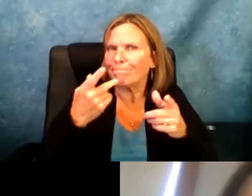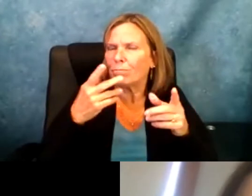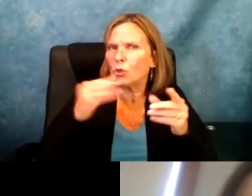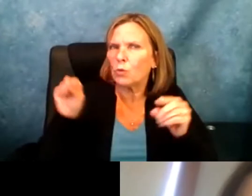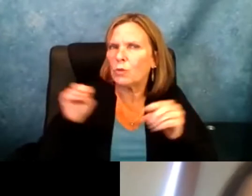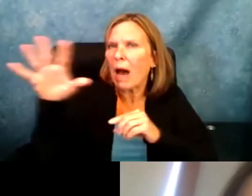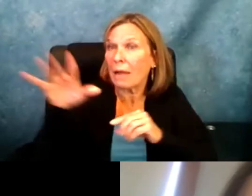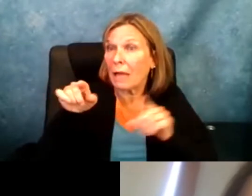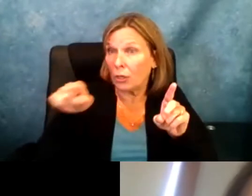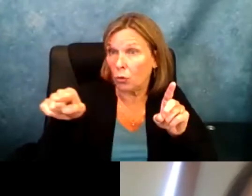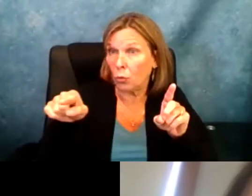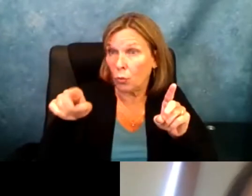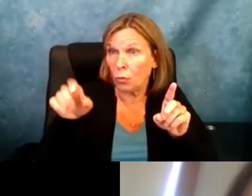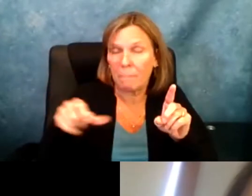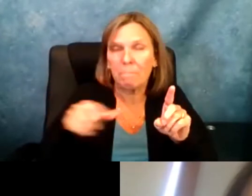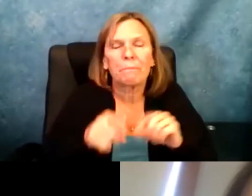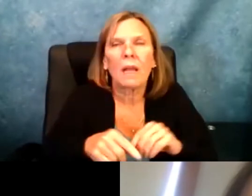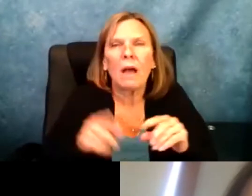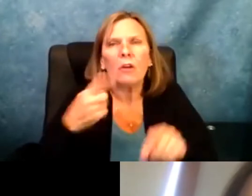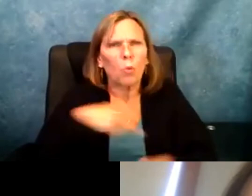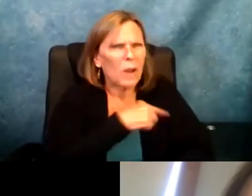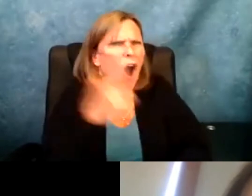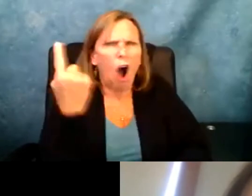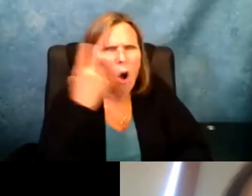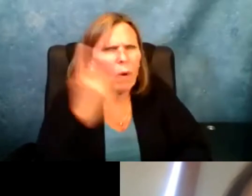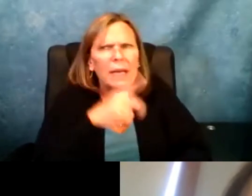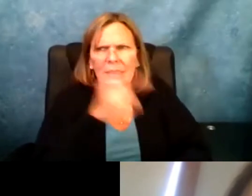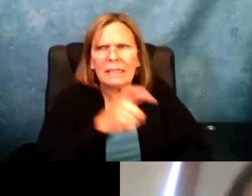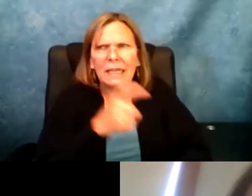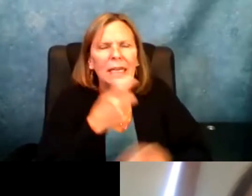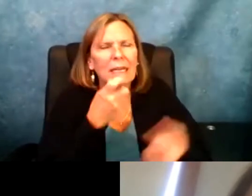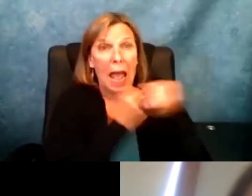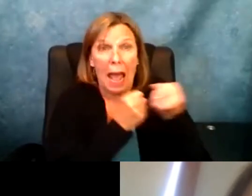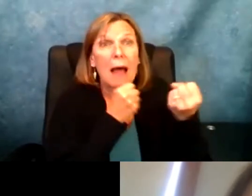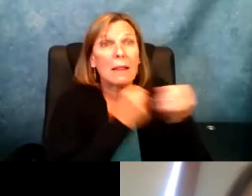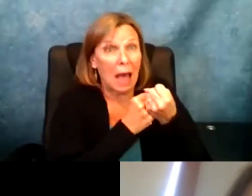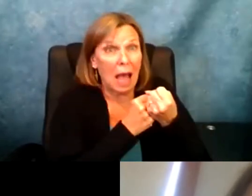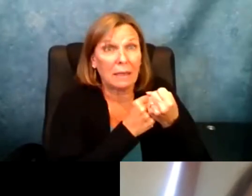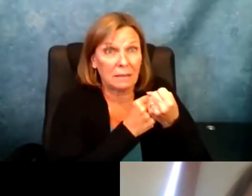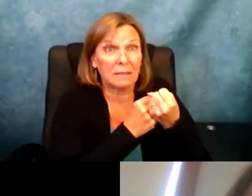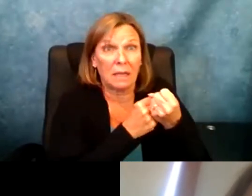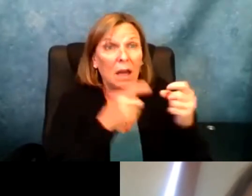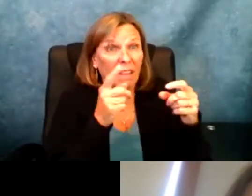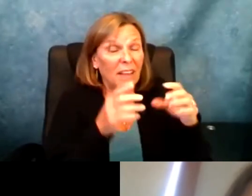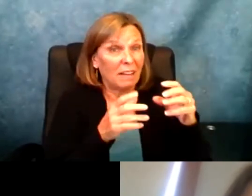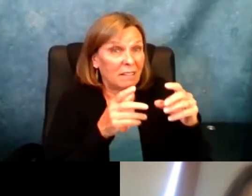strong piece that we normally lose site of especially in advocacy.